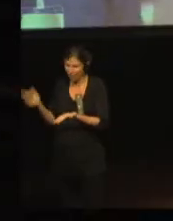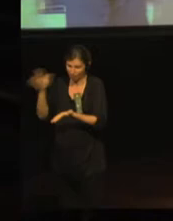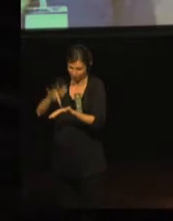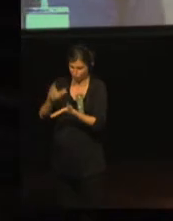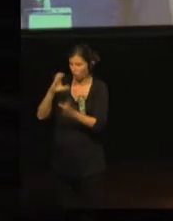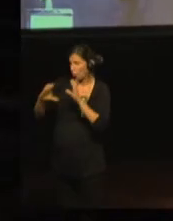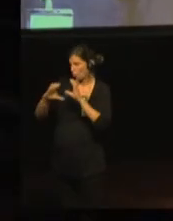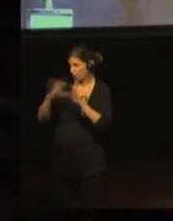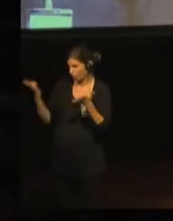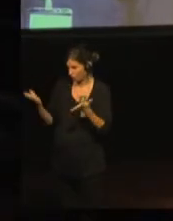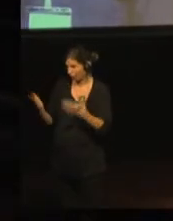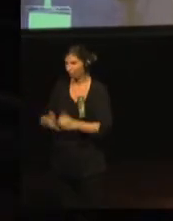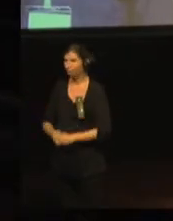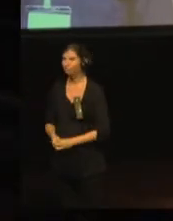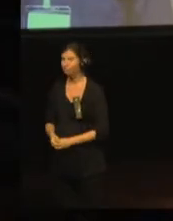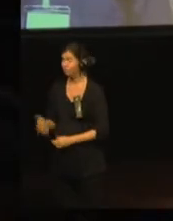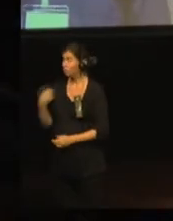The project language was English